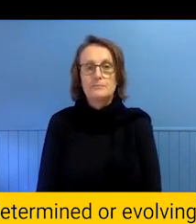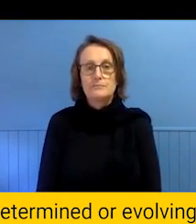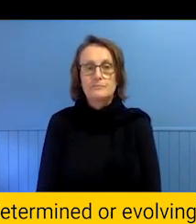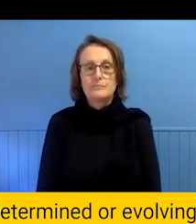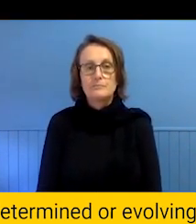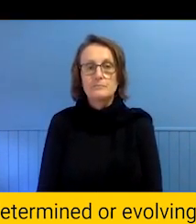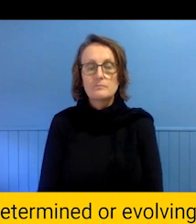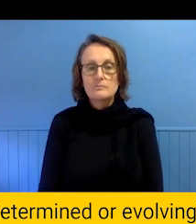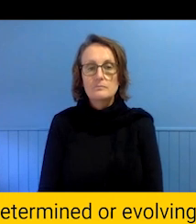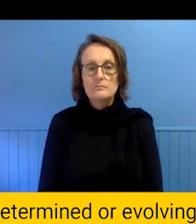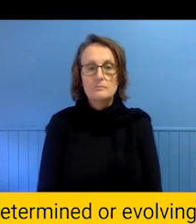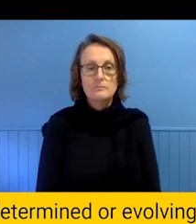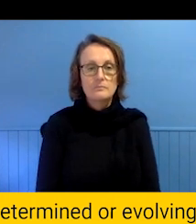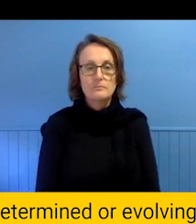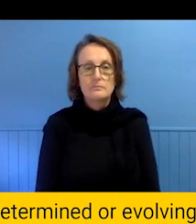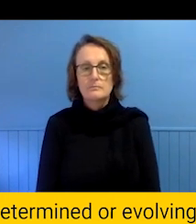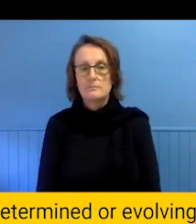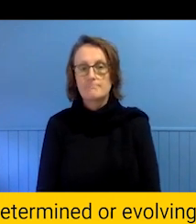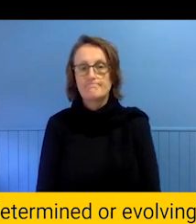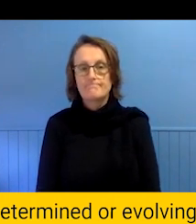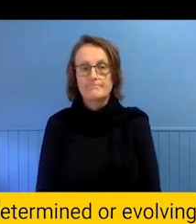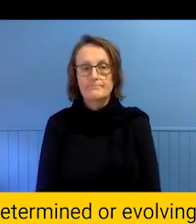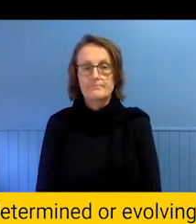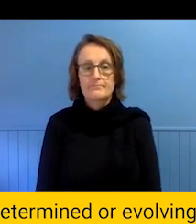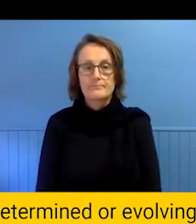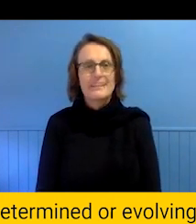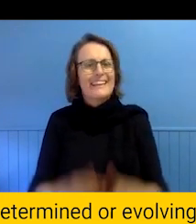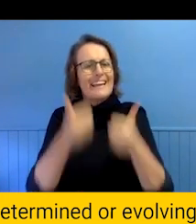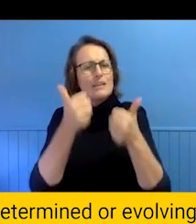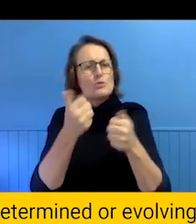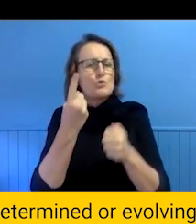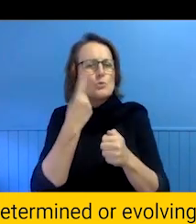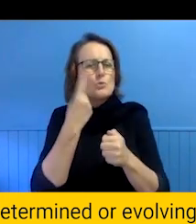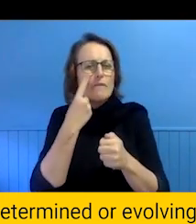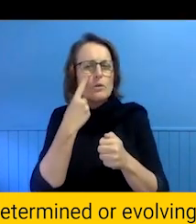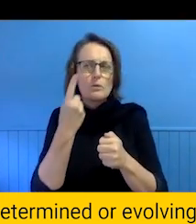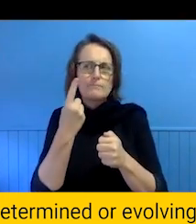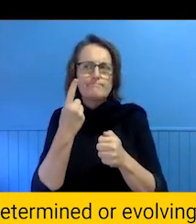good to kind of have a check-in around what the power is in the collaboration.